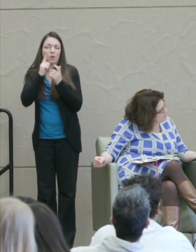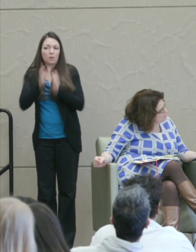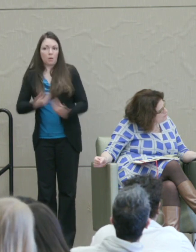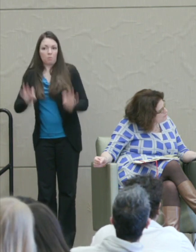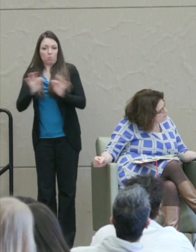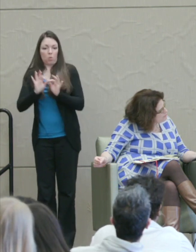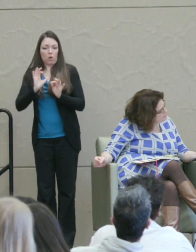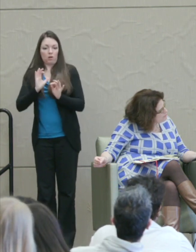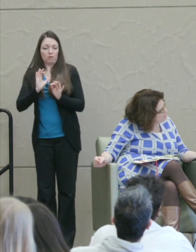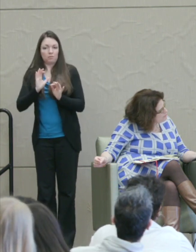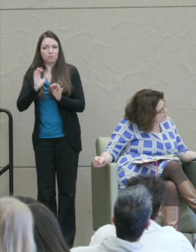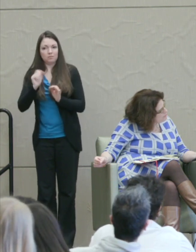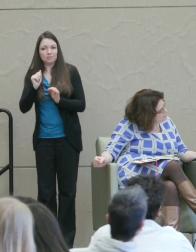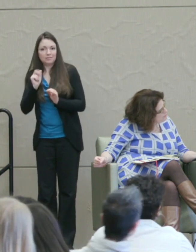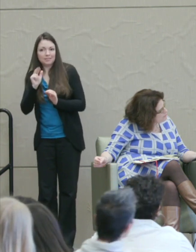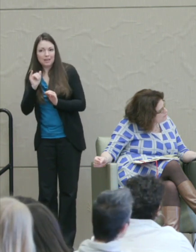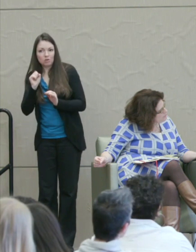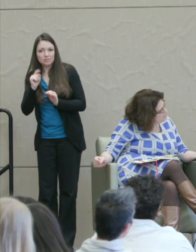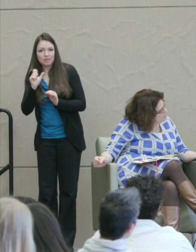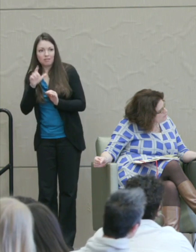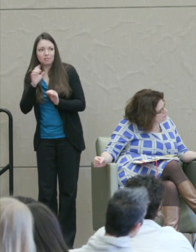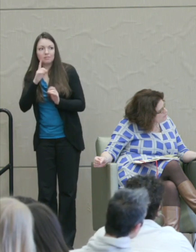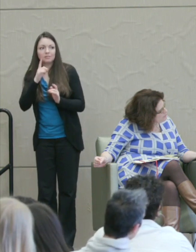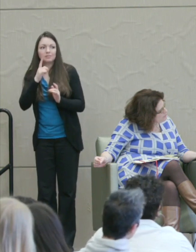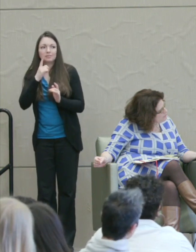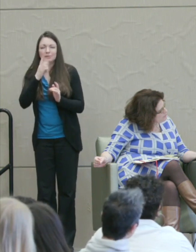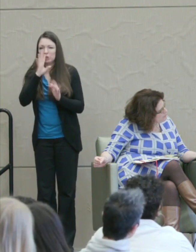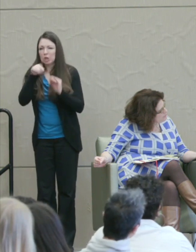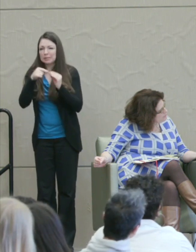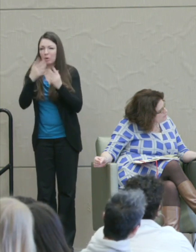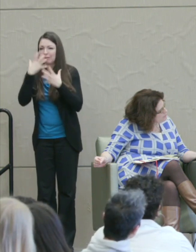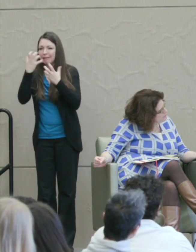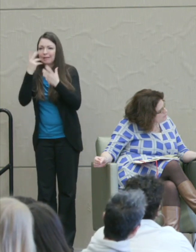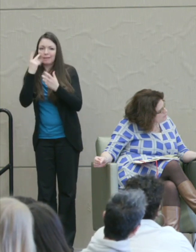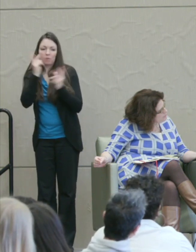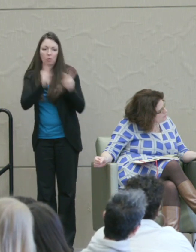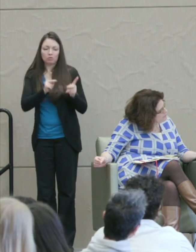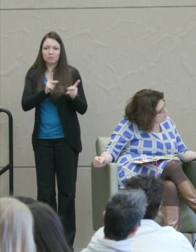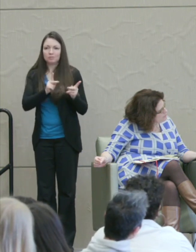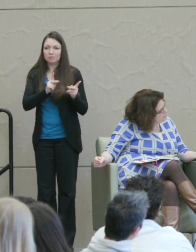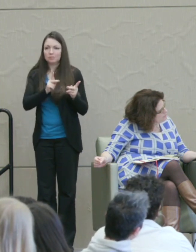Aristotle talks about getting angry when someone forgets your name. Some of these things are age old.